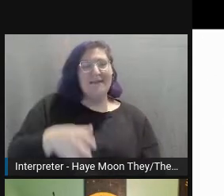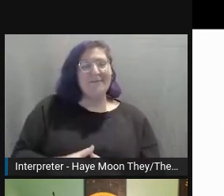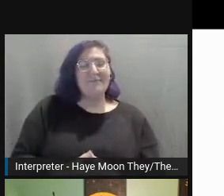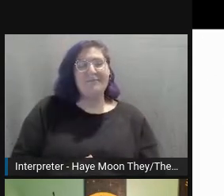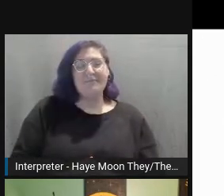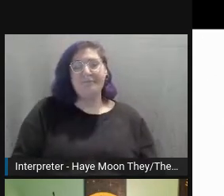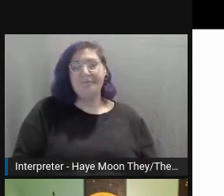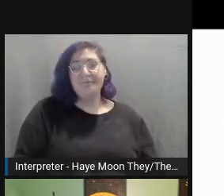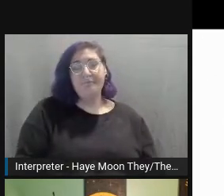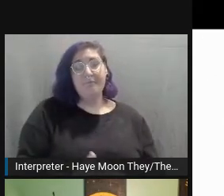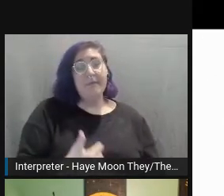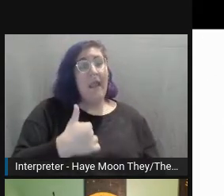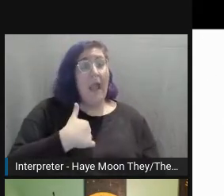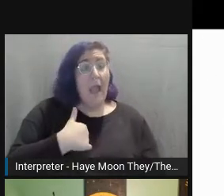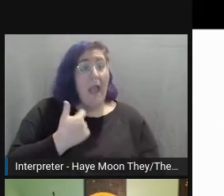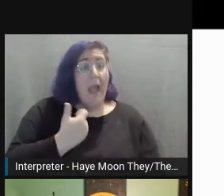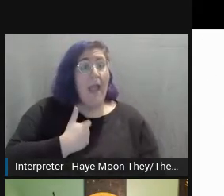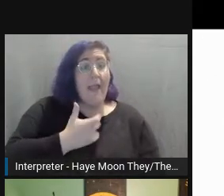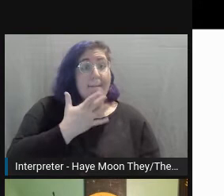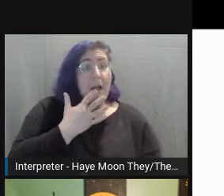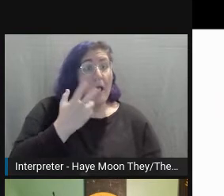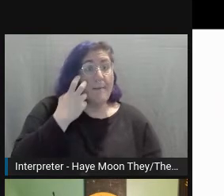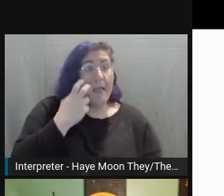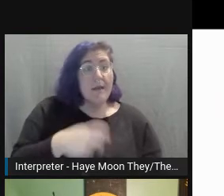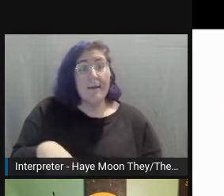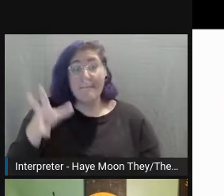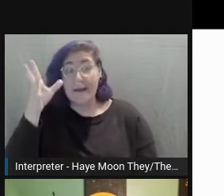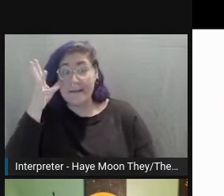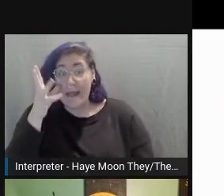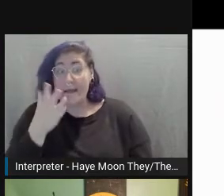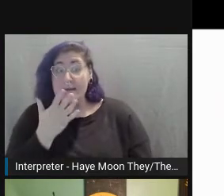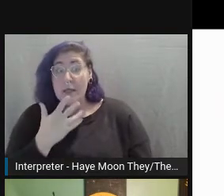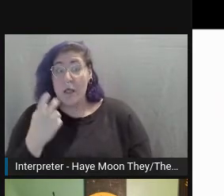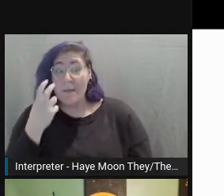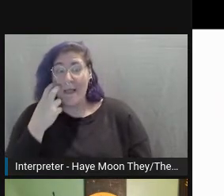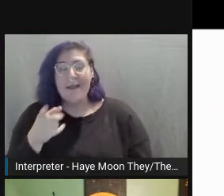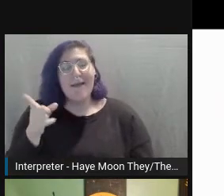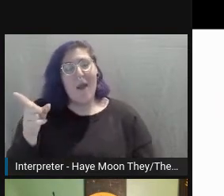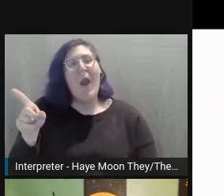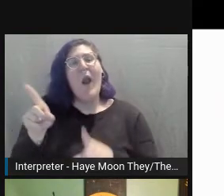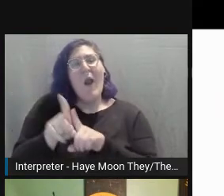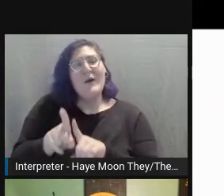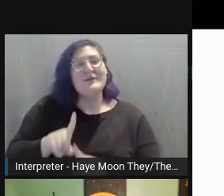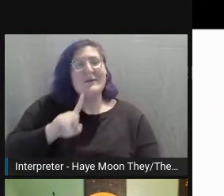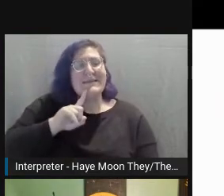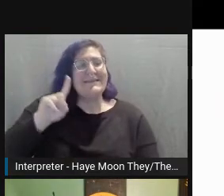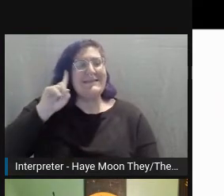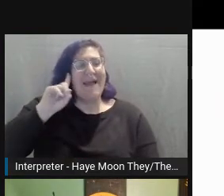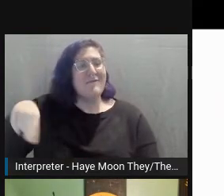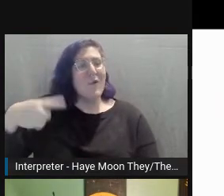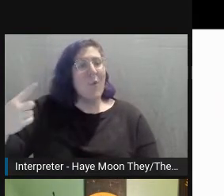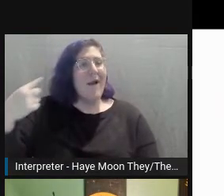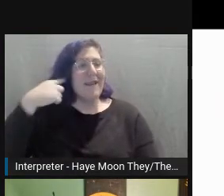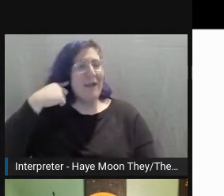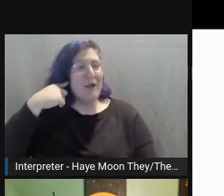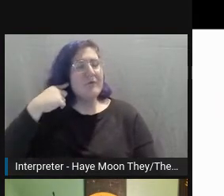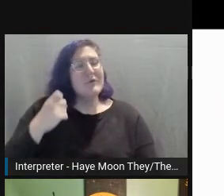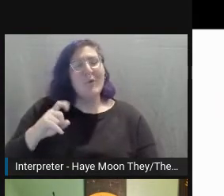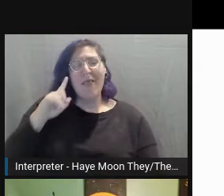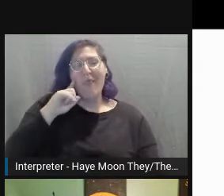I am colorblind, my dad is colorblind, and my dad is also deaf in one ear, so I felt it was pretty cool to be able to put us here